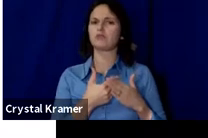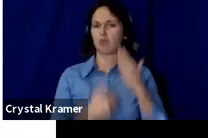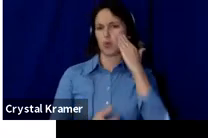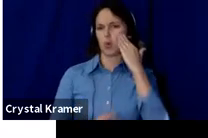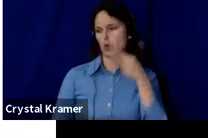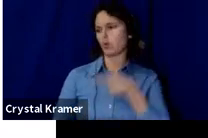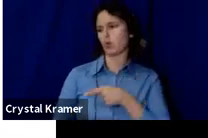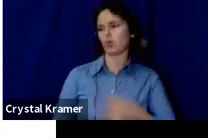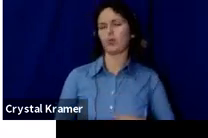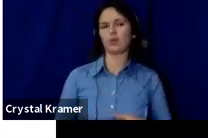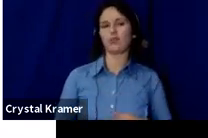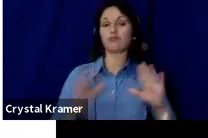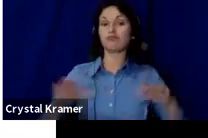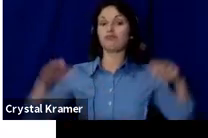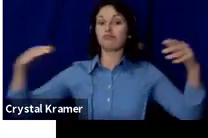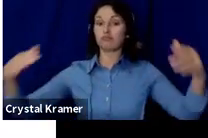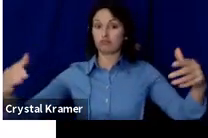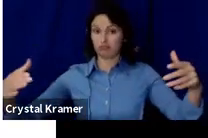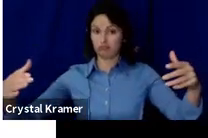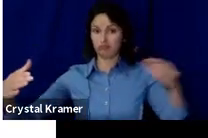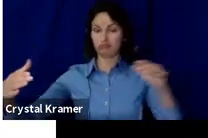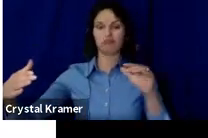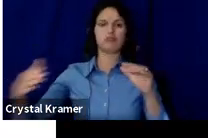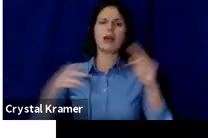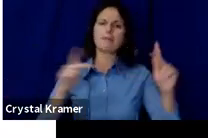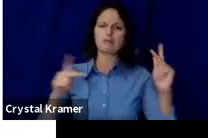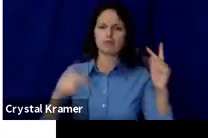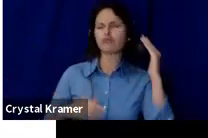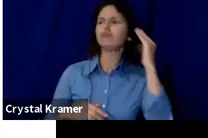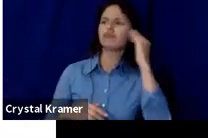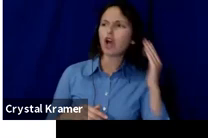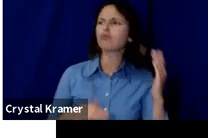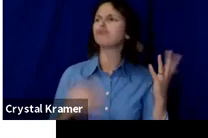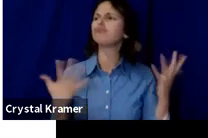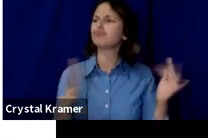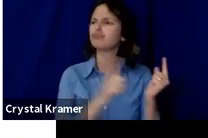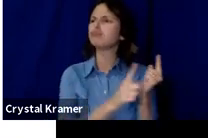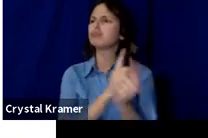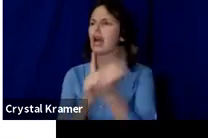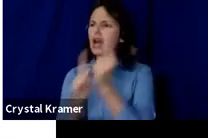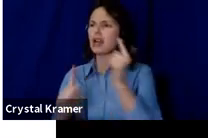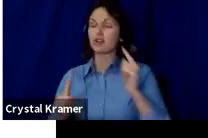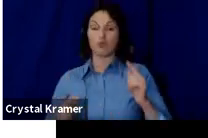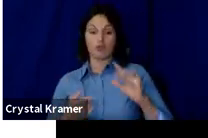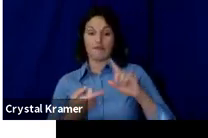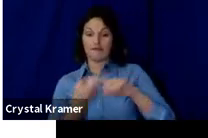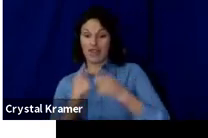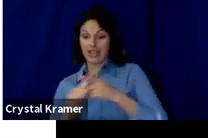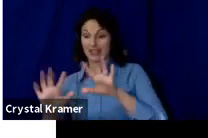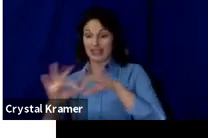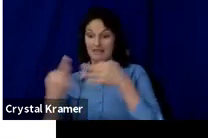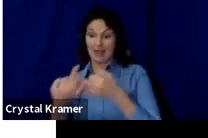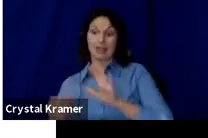Then it's your acquaintances or your friends and family's friends and family.